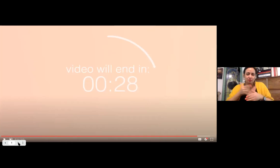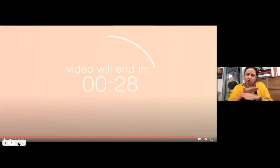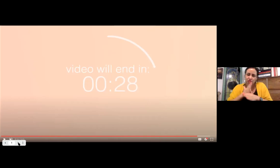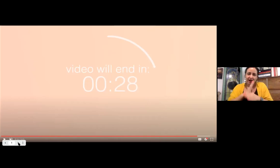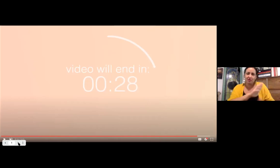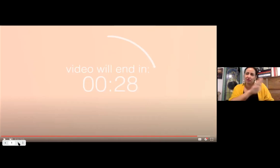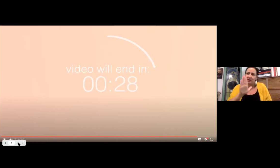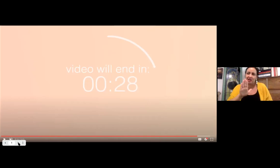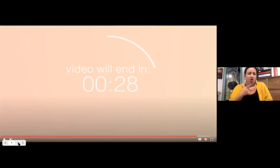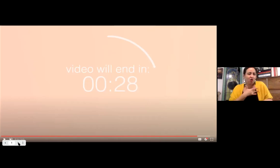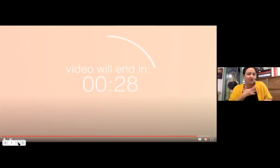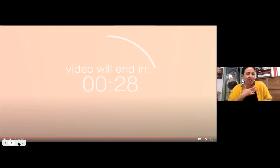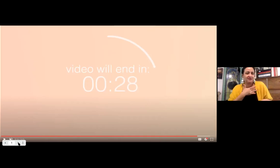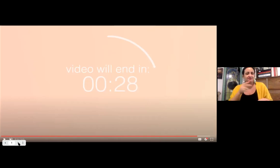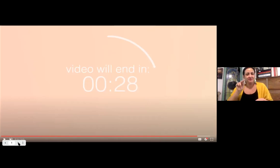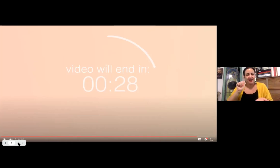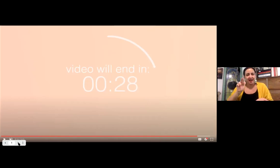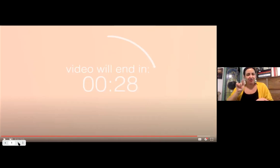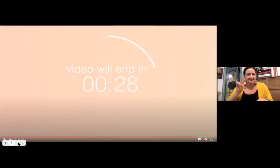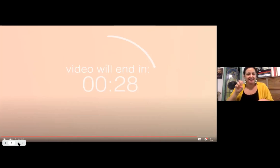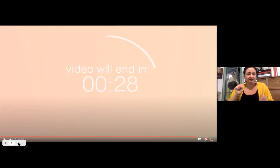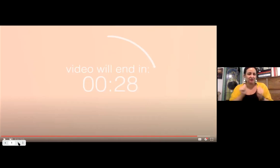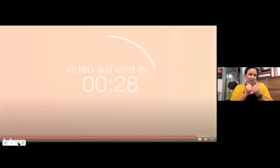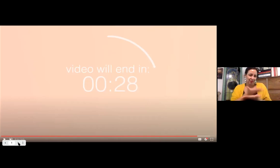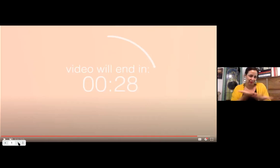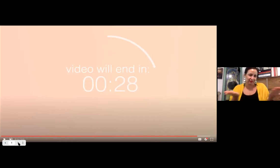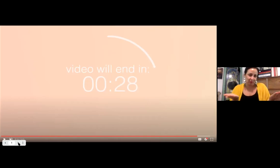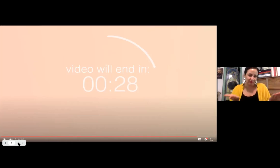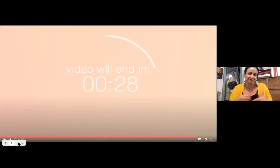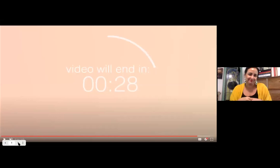really, you know, all the things that we want to do today is to share our hearts and share